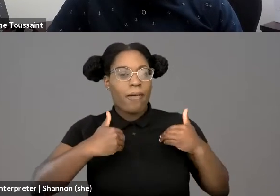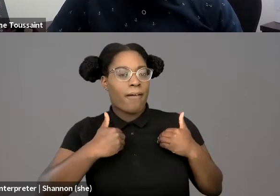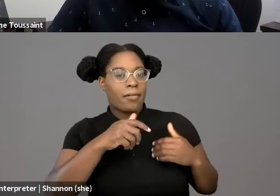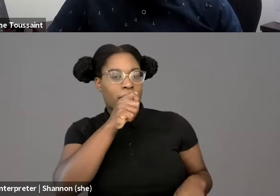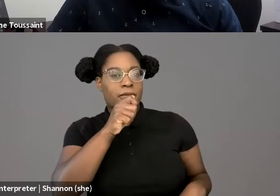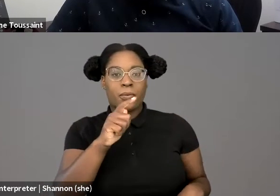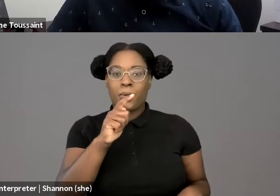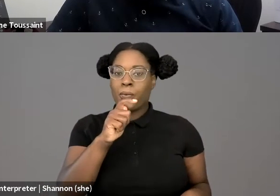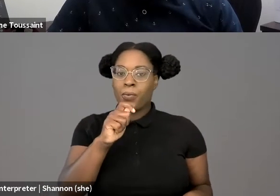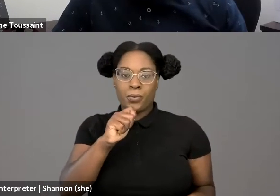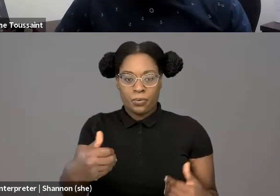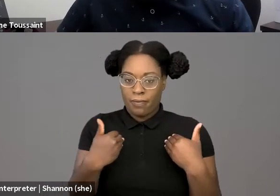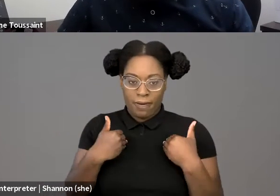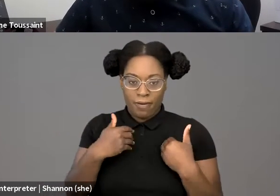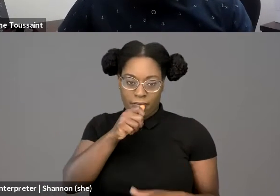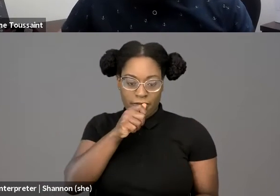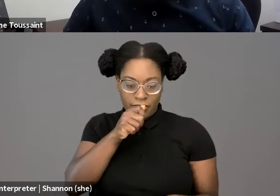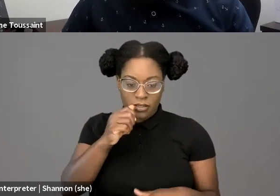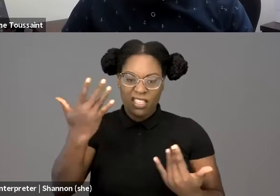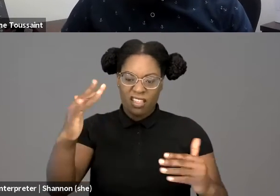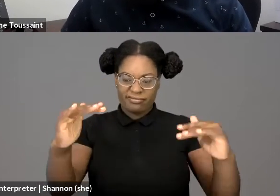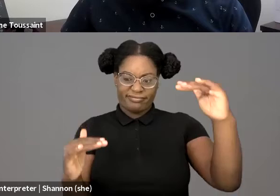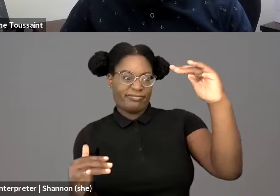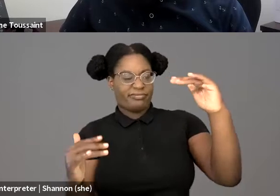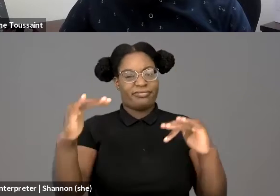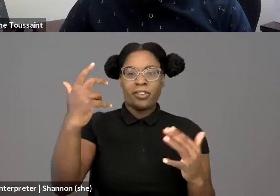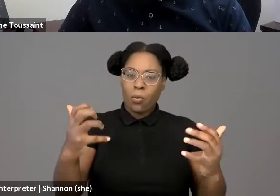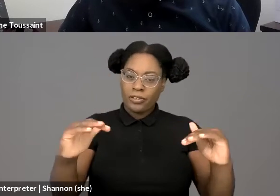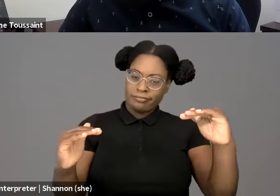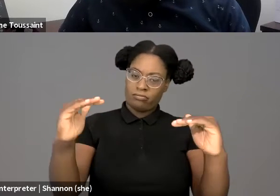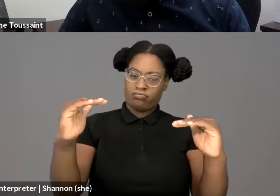a surfeit and abundance of privacy will enjoy a little less,